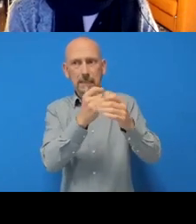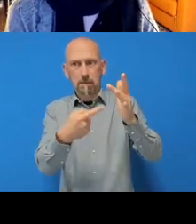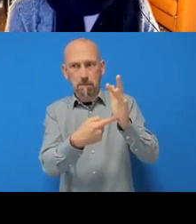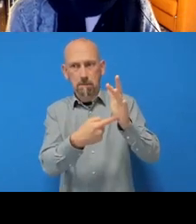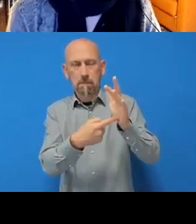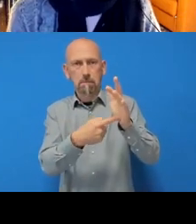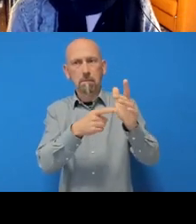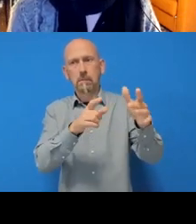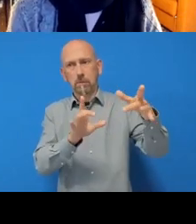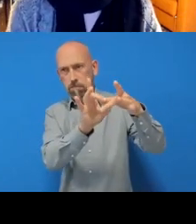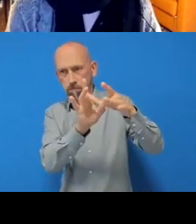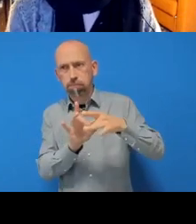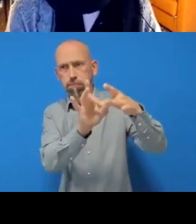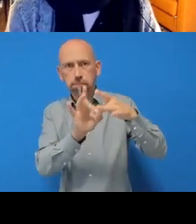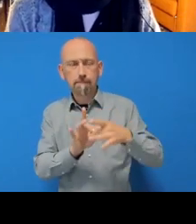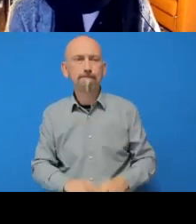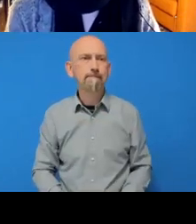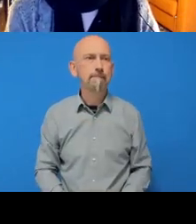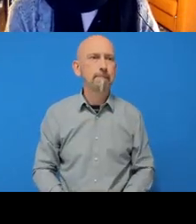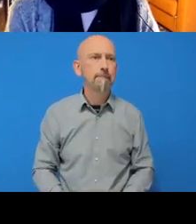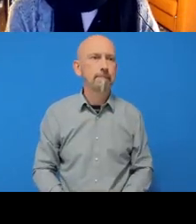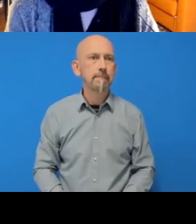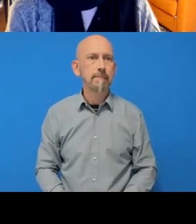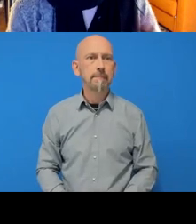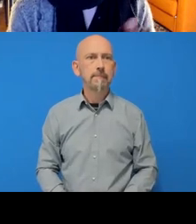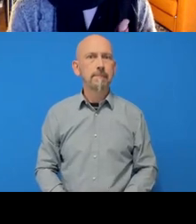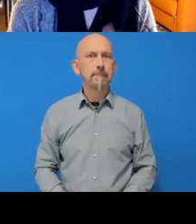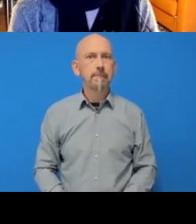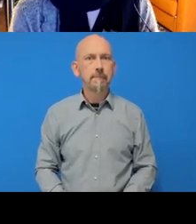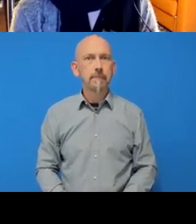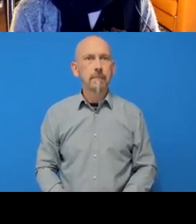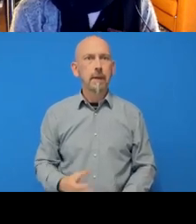Okay so I’m going to show you three different ways to get set up here.